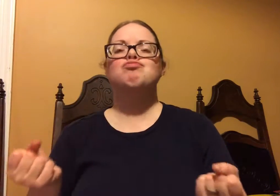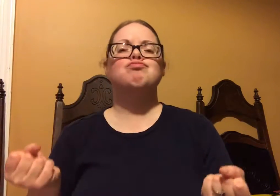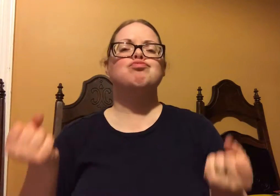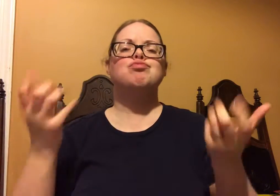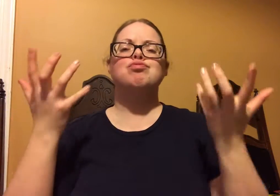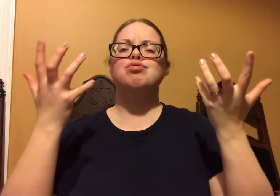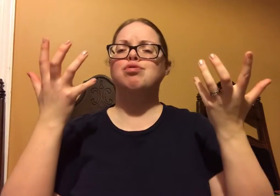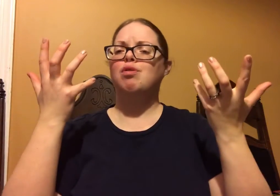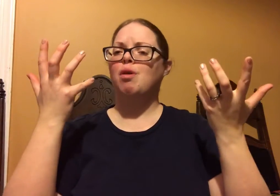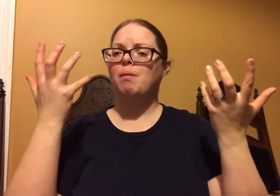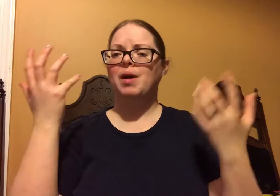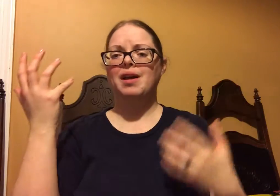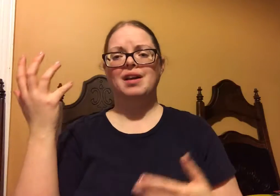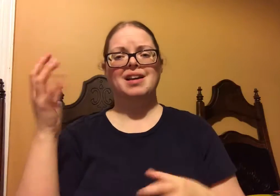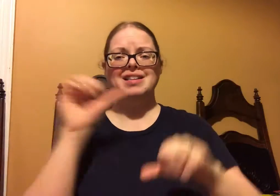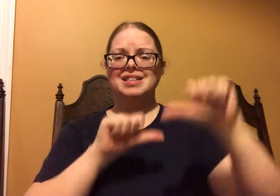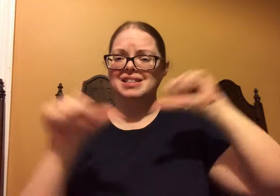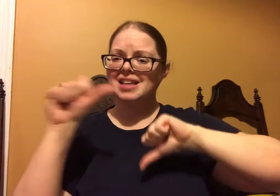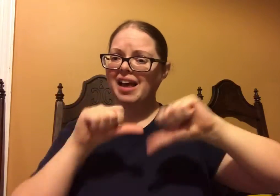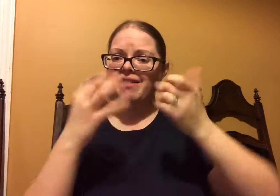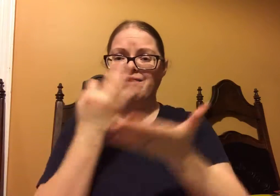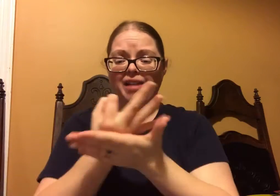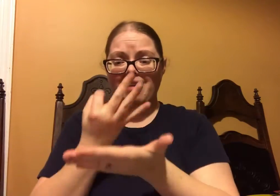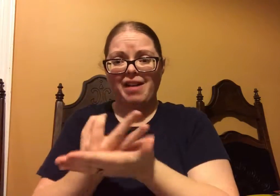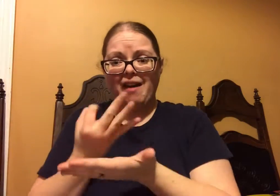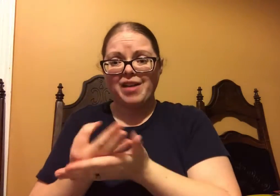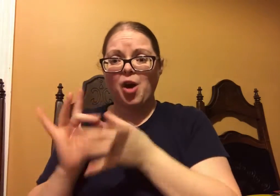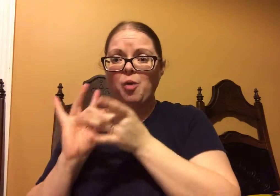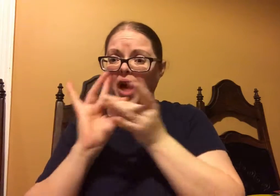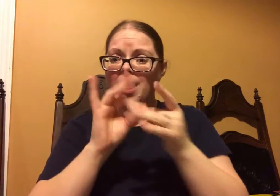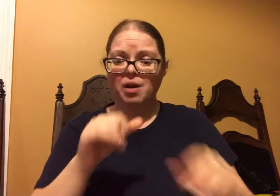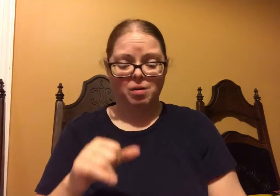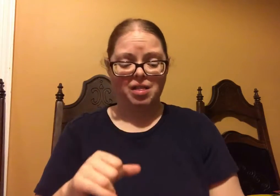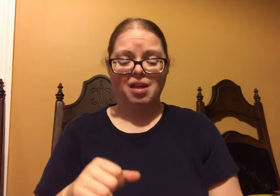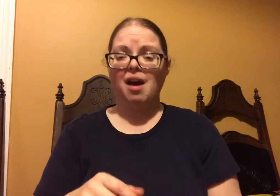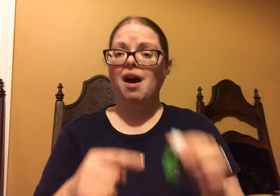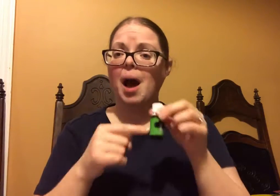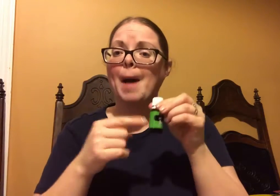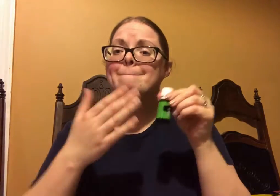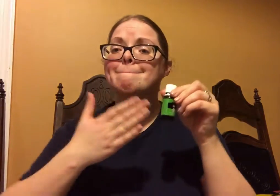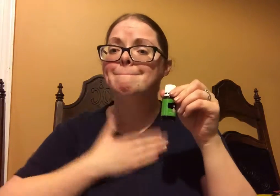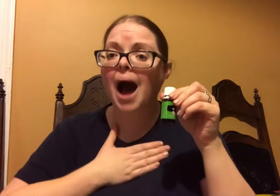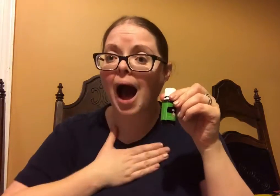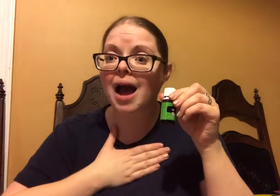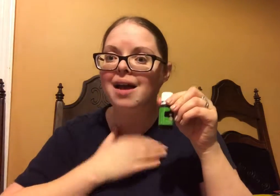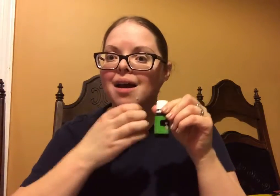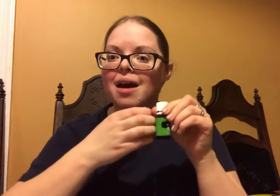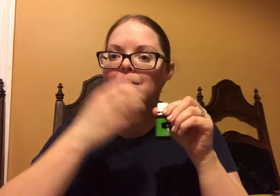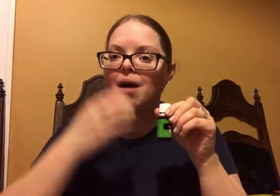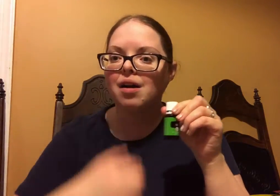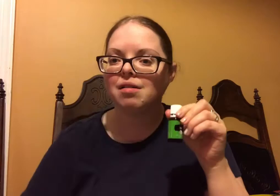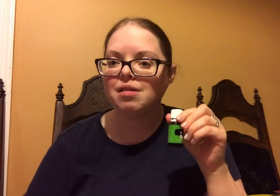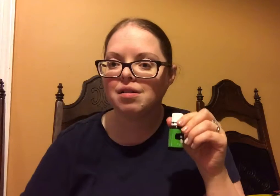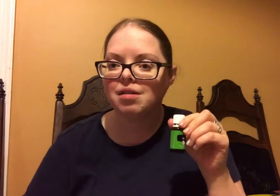They can tell me so many scientific things related to MY bottle.